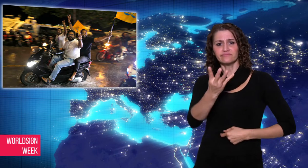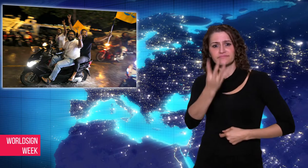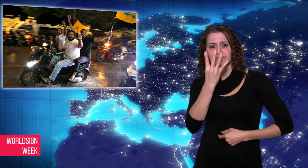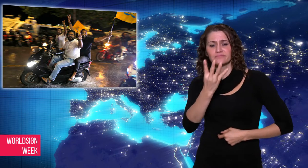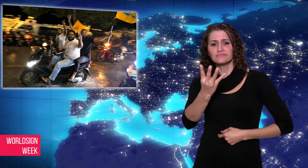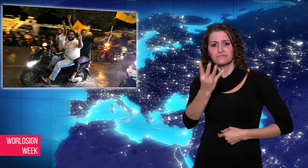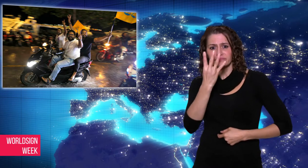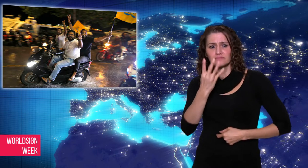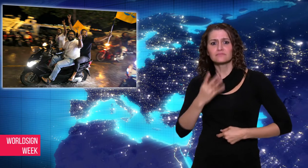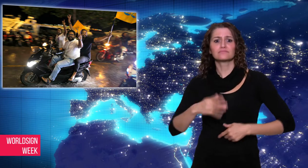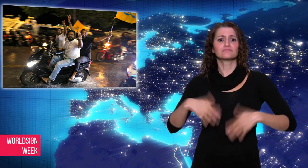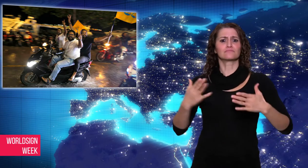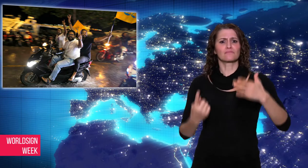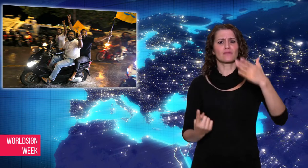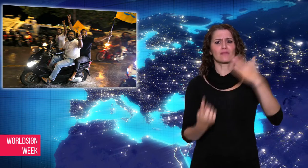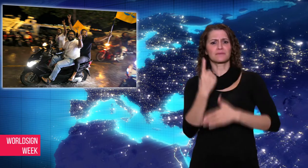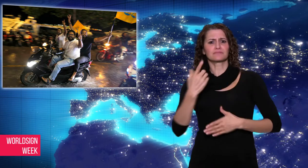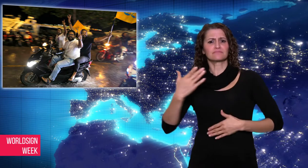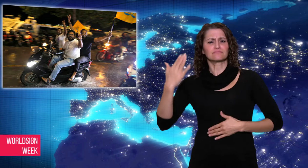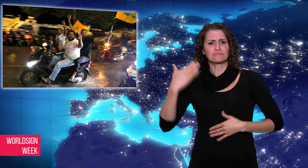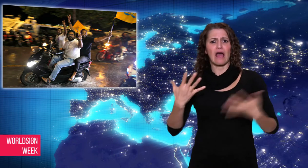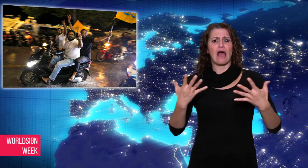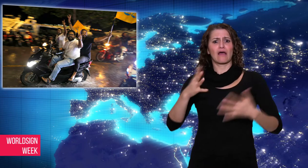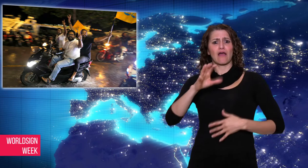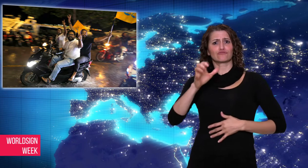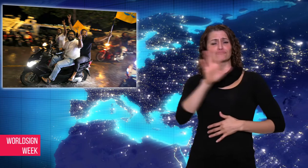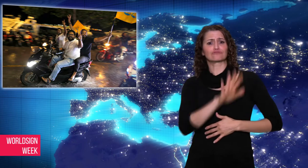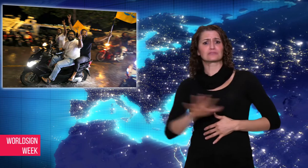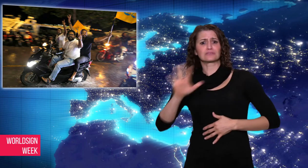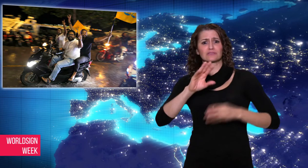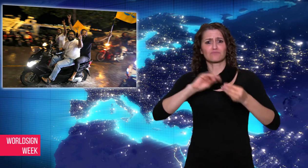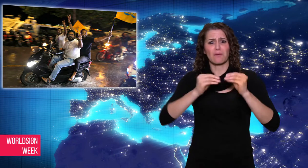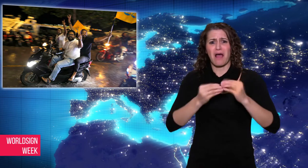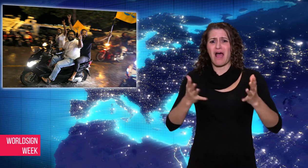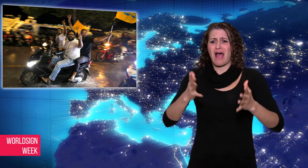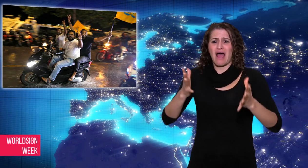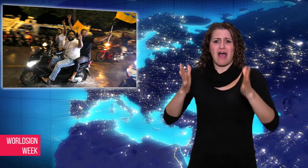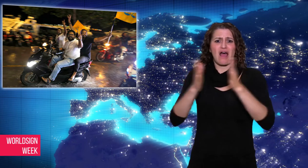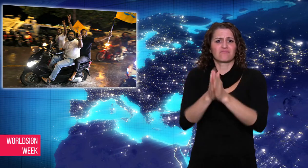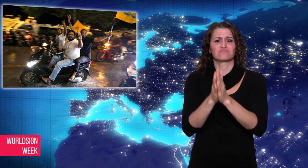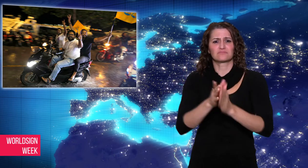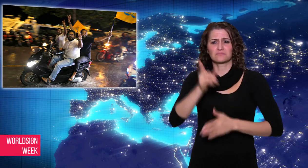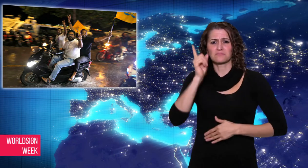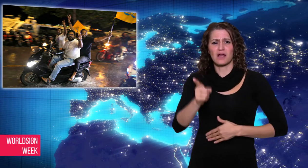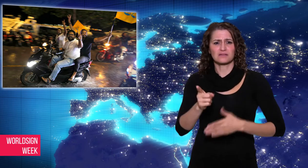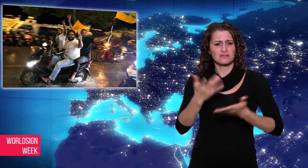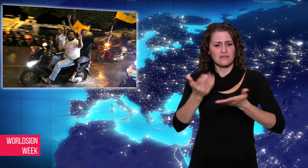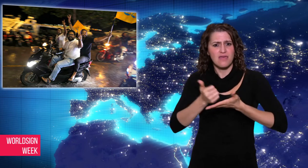state of emergency was